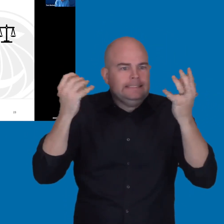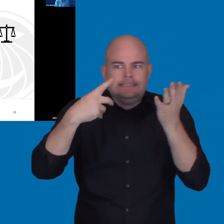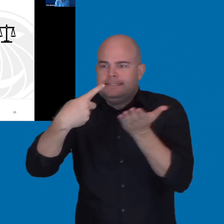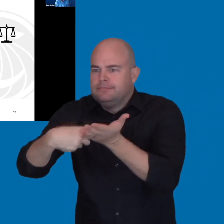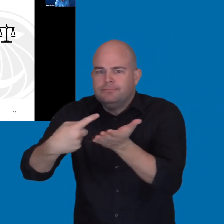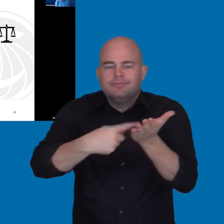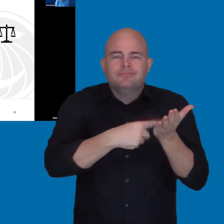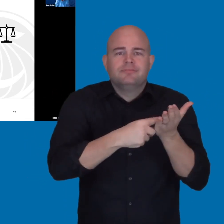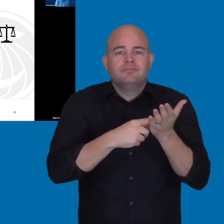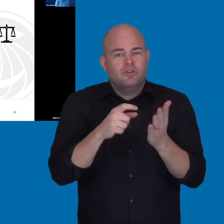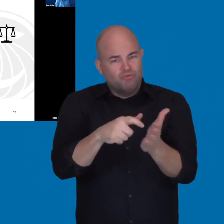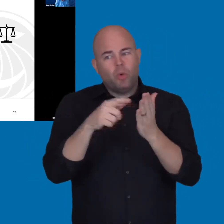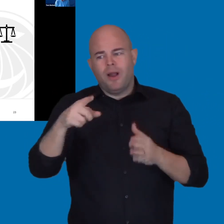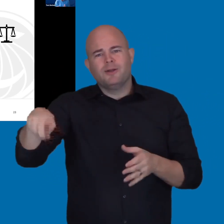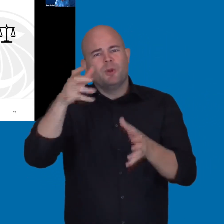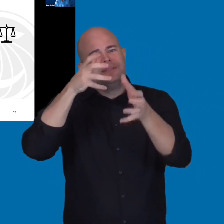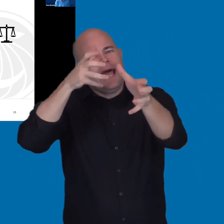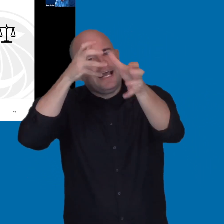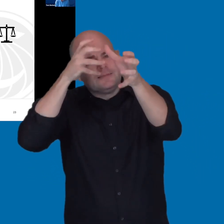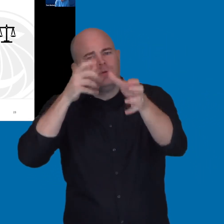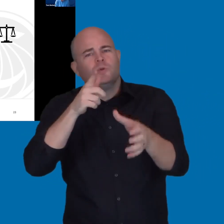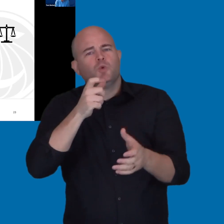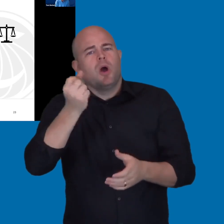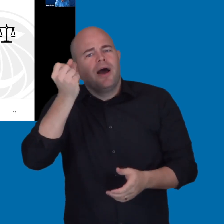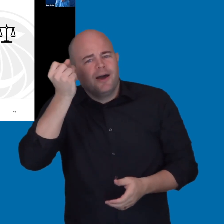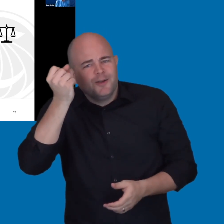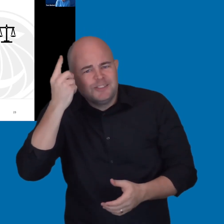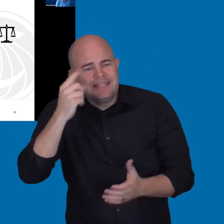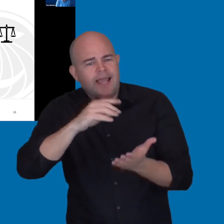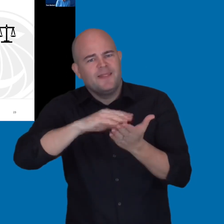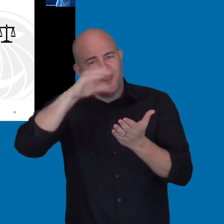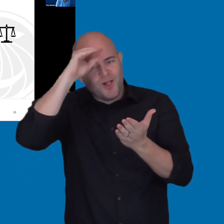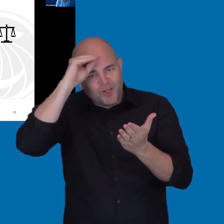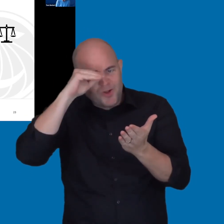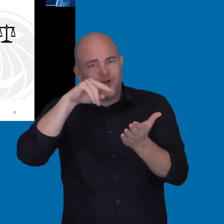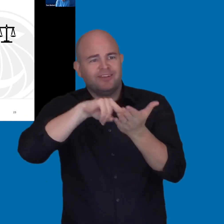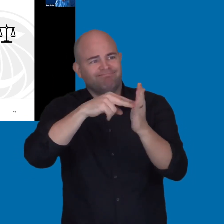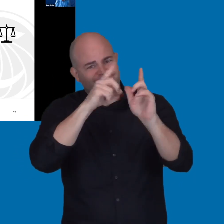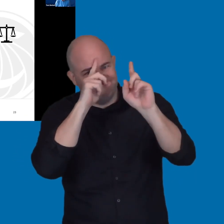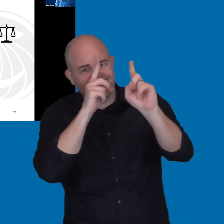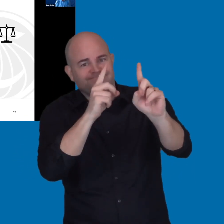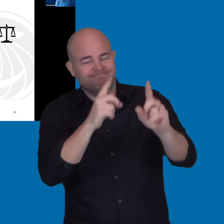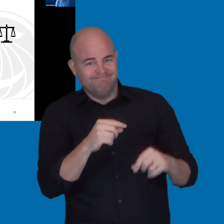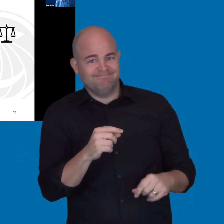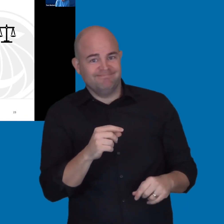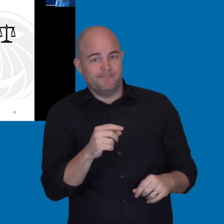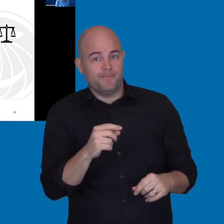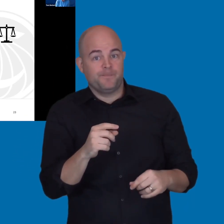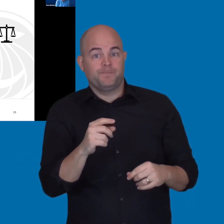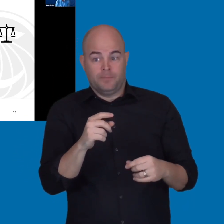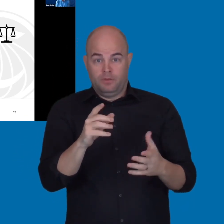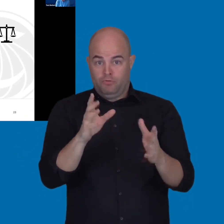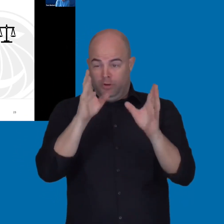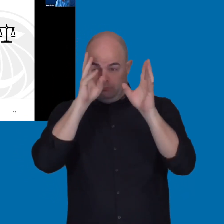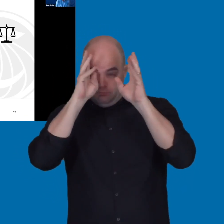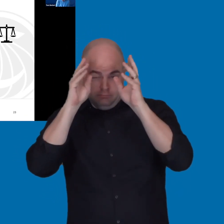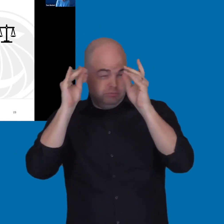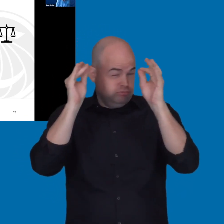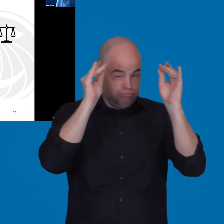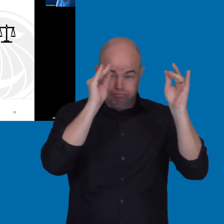that understand the learning objectives and things like that. Once that plan is created, or information is created,